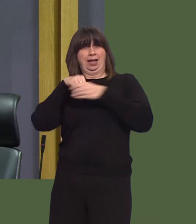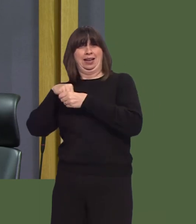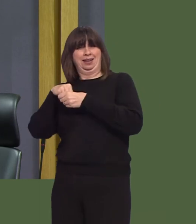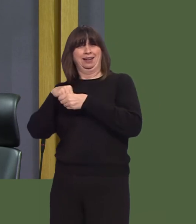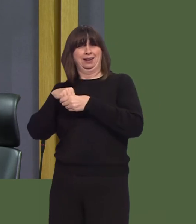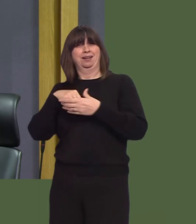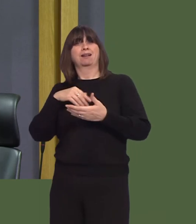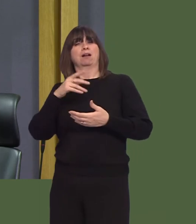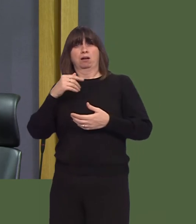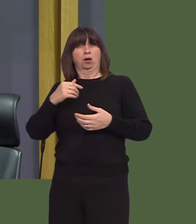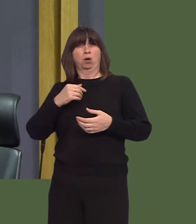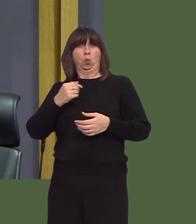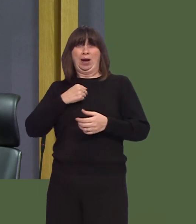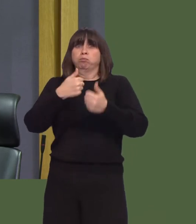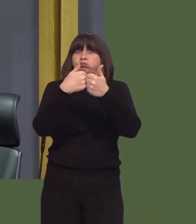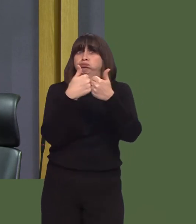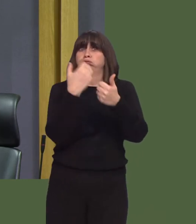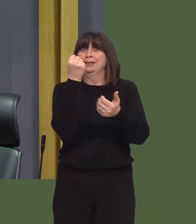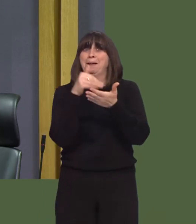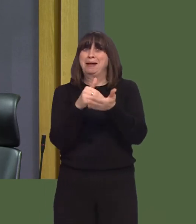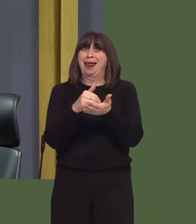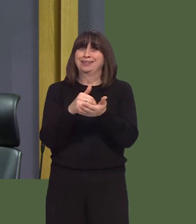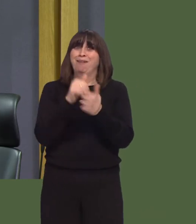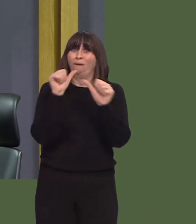Of course, we're not going to shun the announcement of £10 million, but we want to know who will